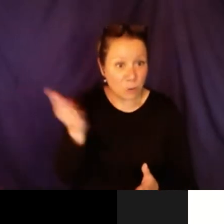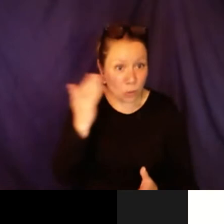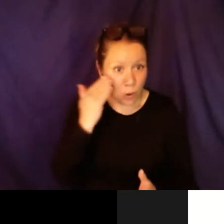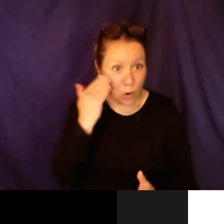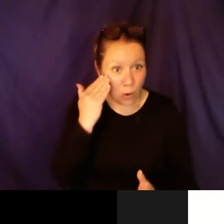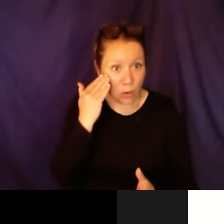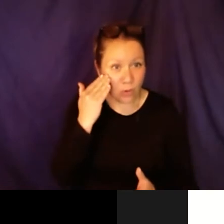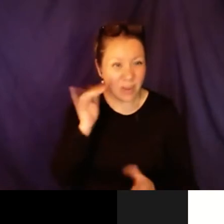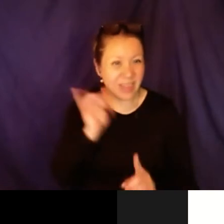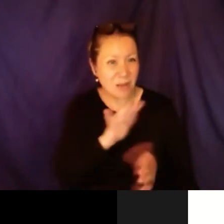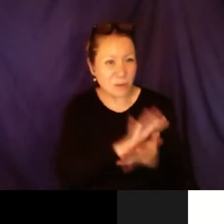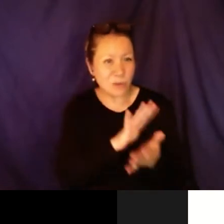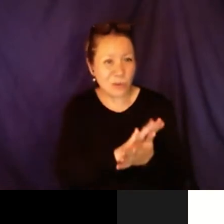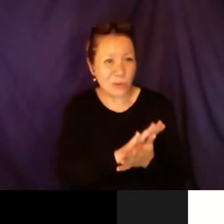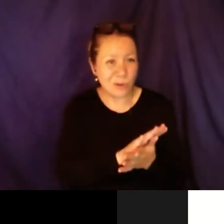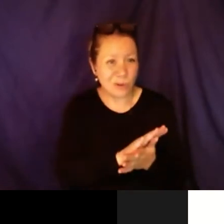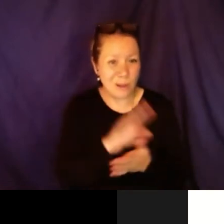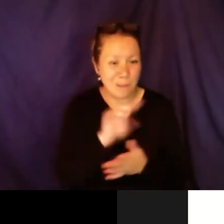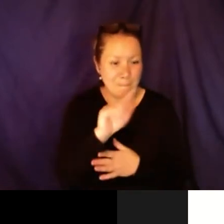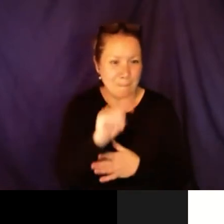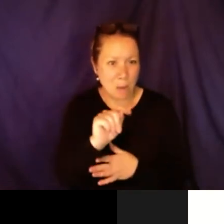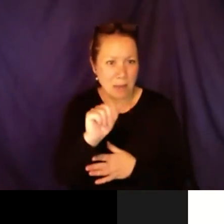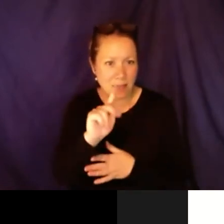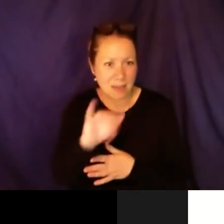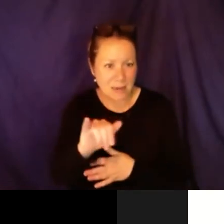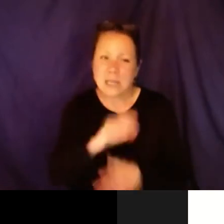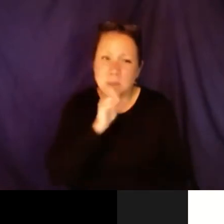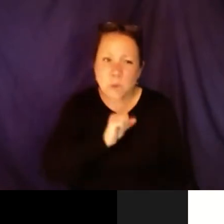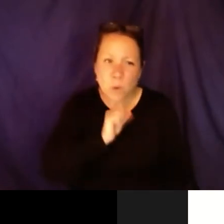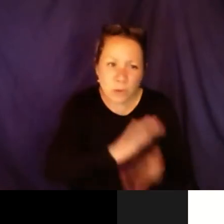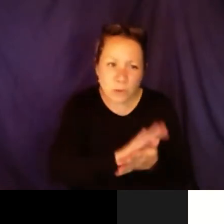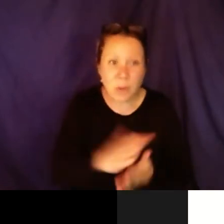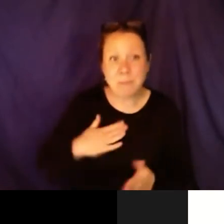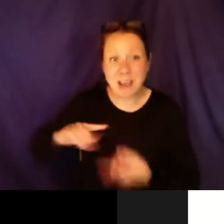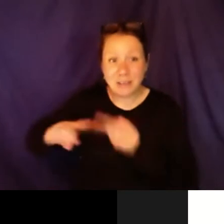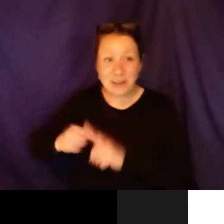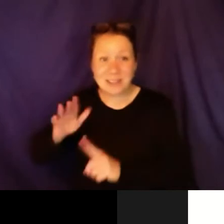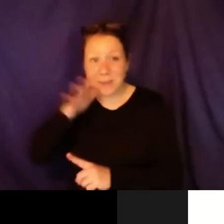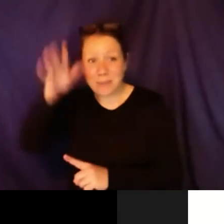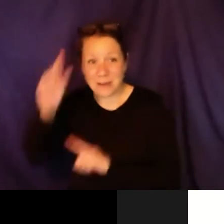cerebral Palsy. If any of you know the